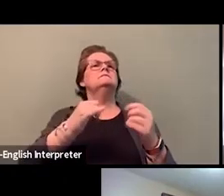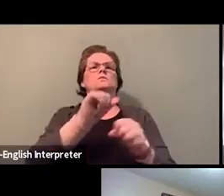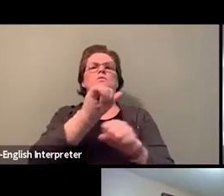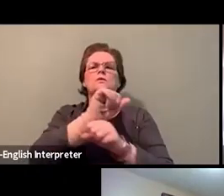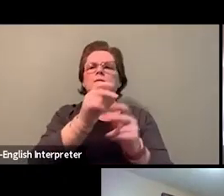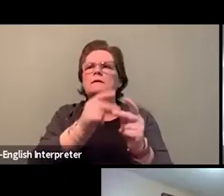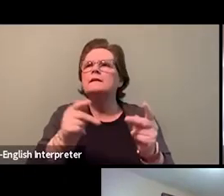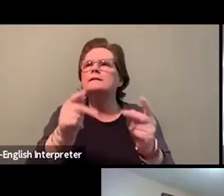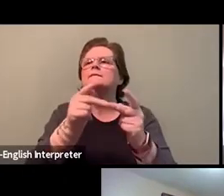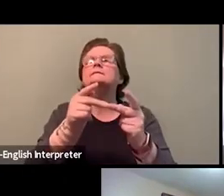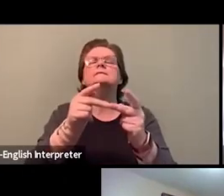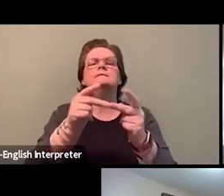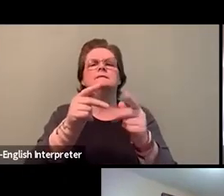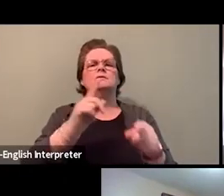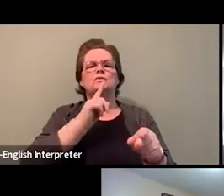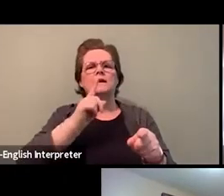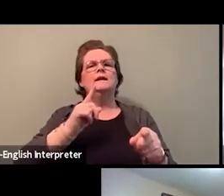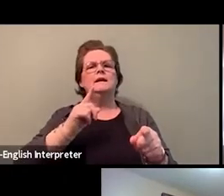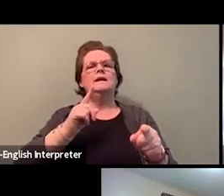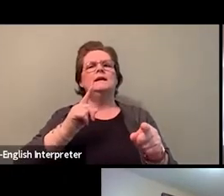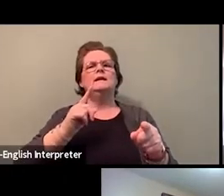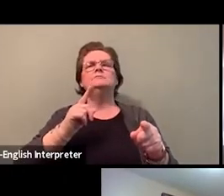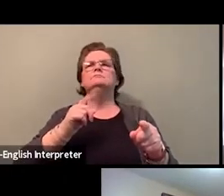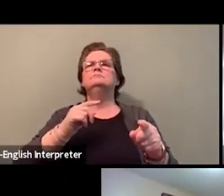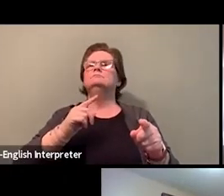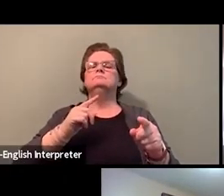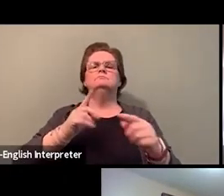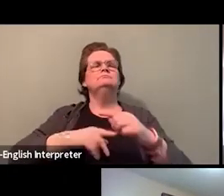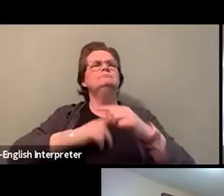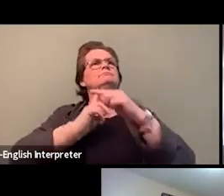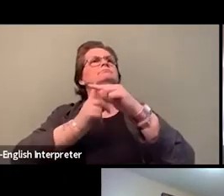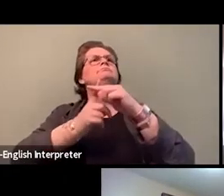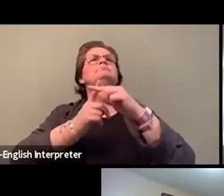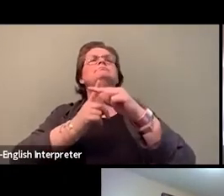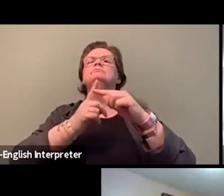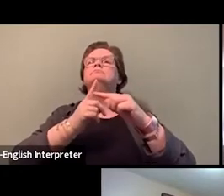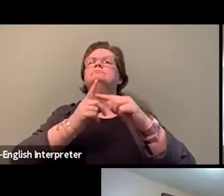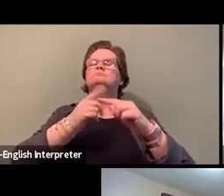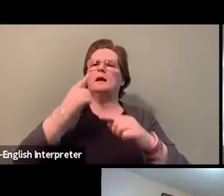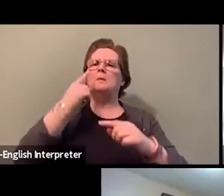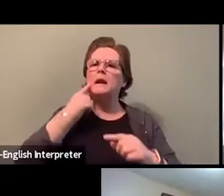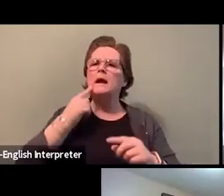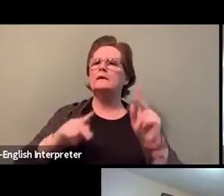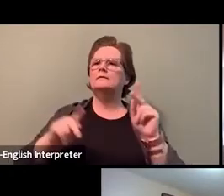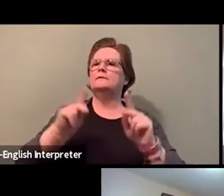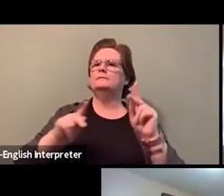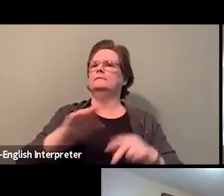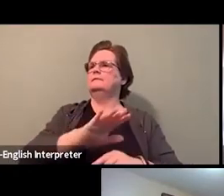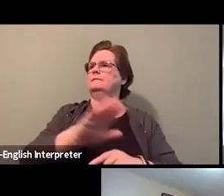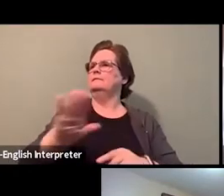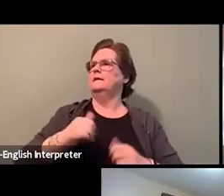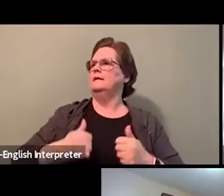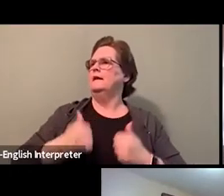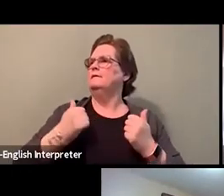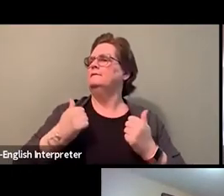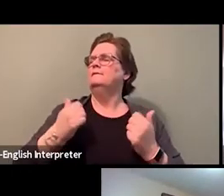What would a workplace of anti-black racism actually look and feel like?